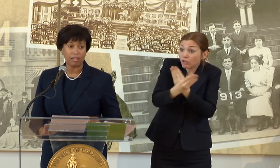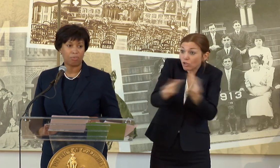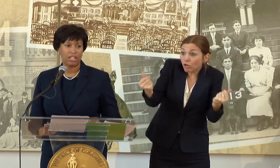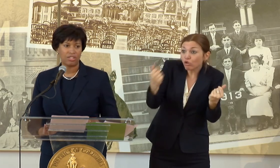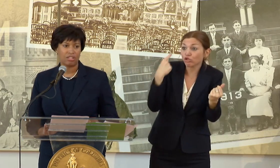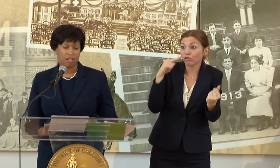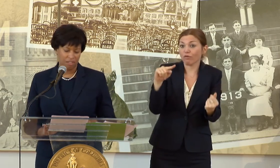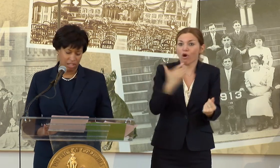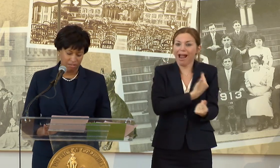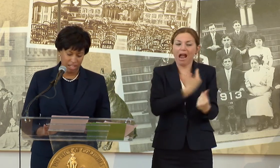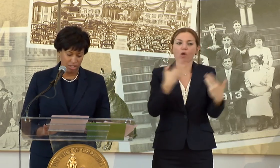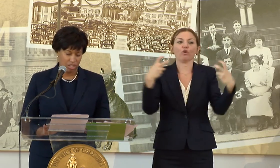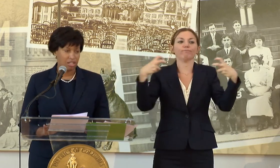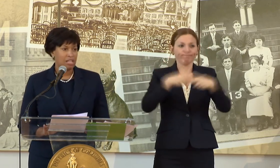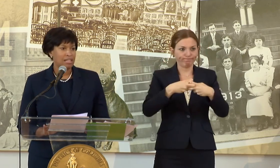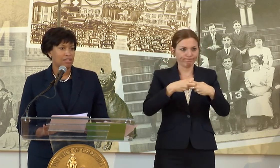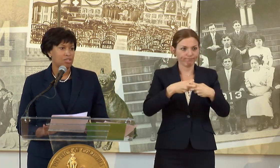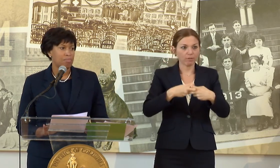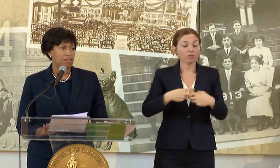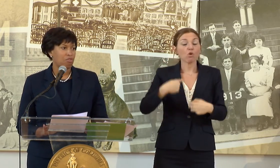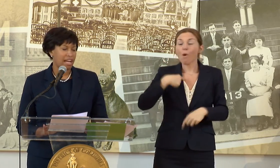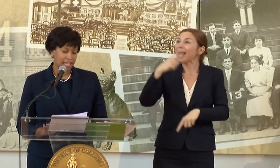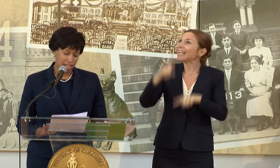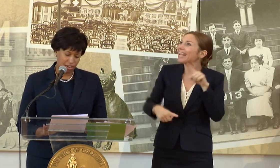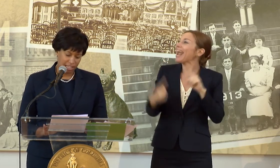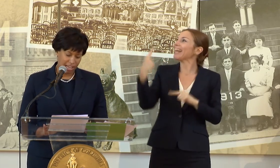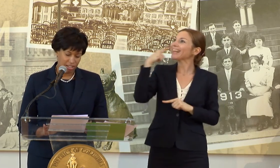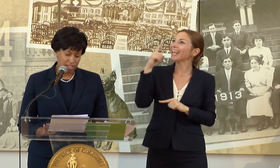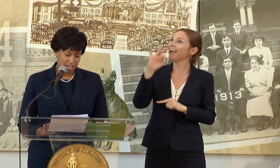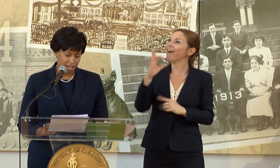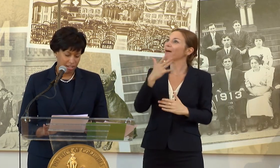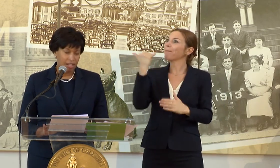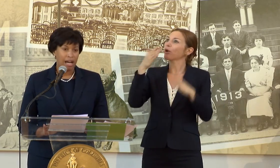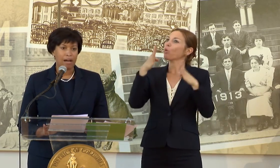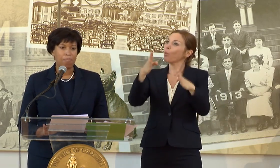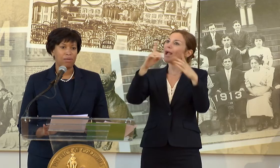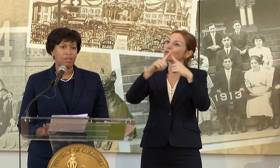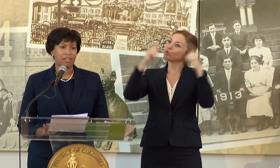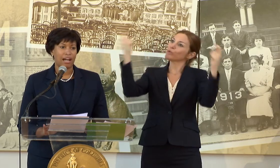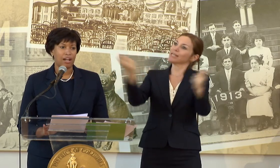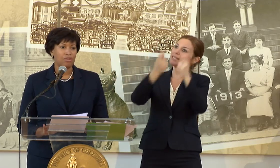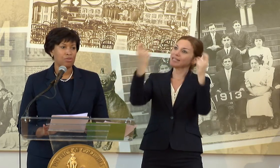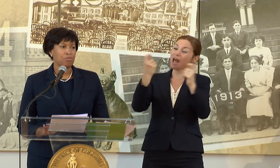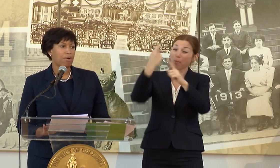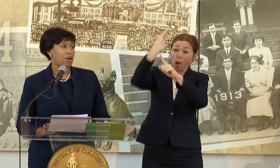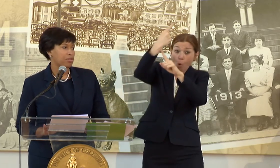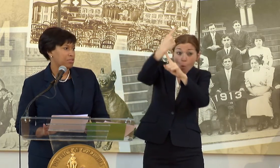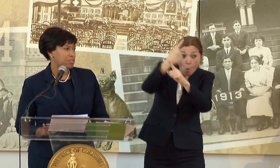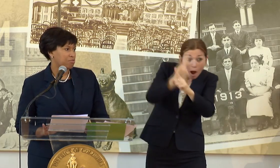CELEBRATION OF INNOVATION THAN TO BE RIGHT HERE AT GALLAUDET, TO BE WITH OUR NEW PARTNERS IN